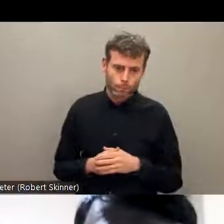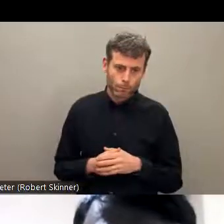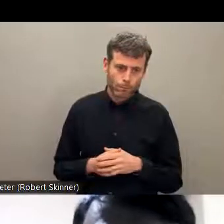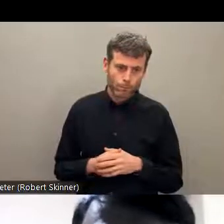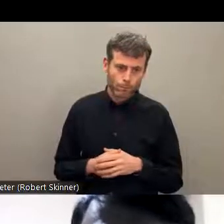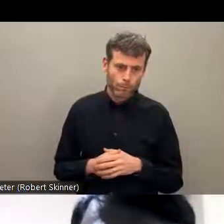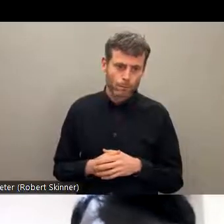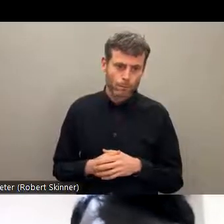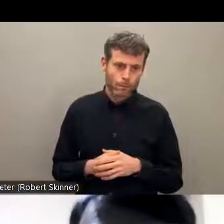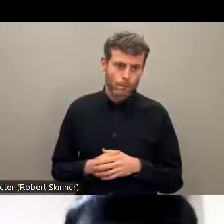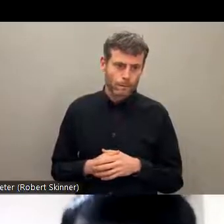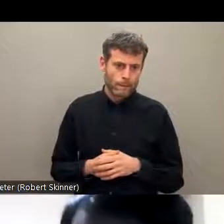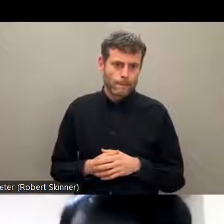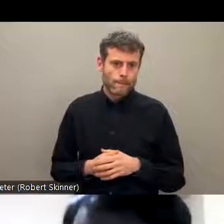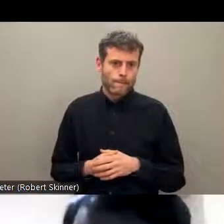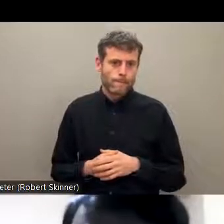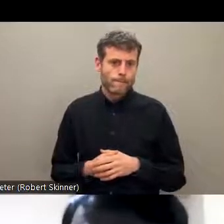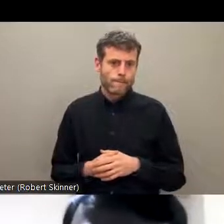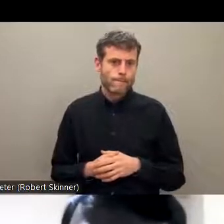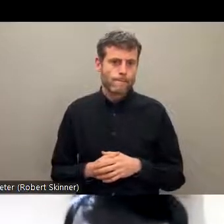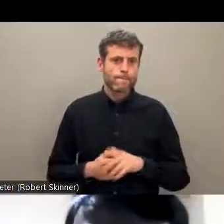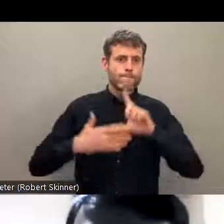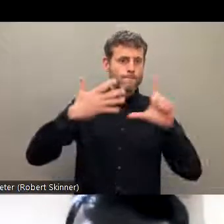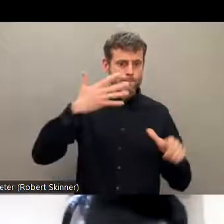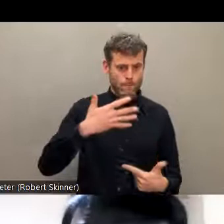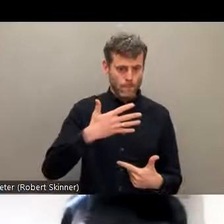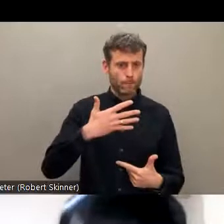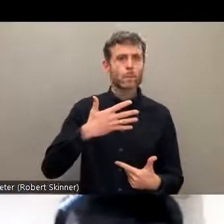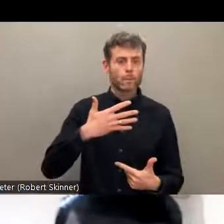recognized. And from the